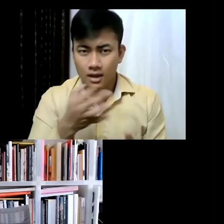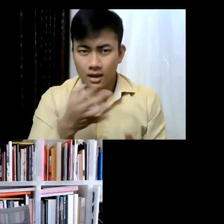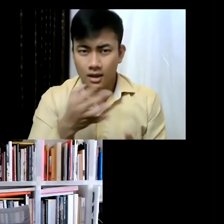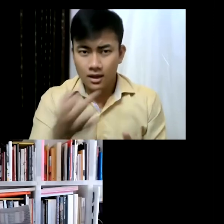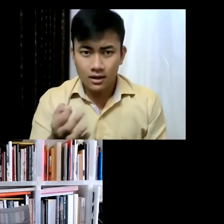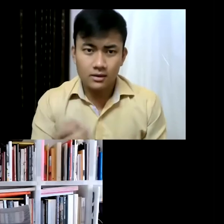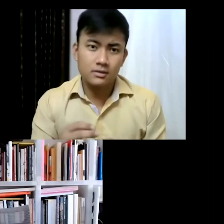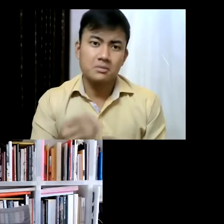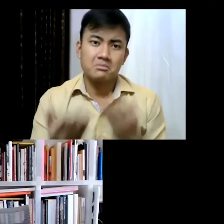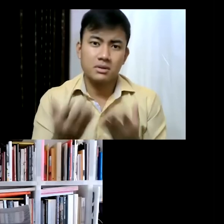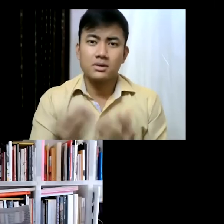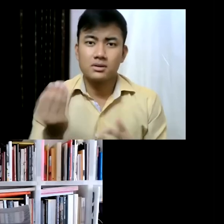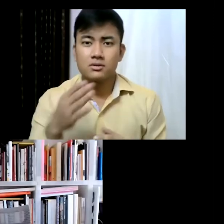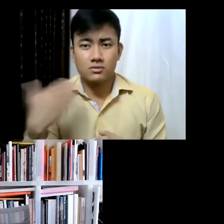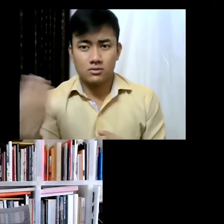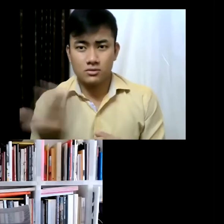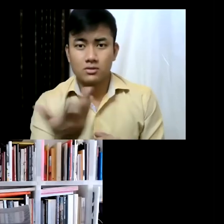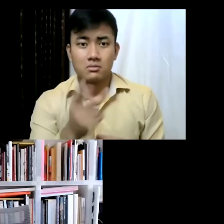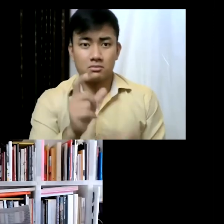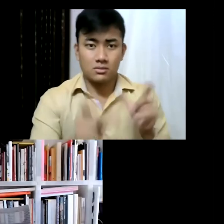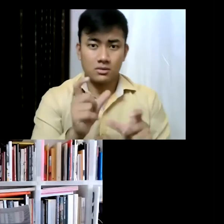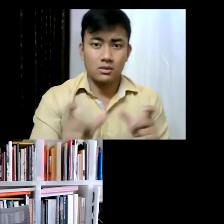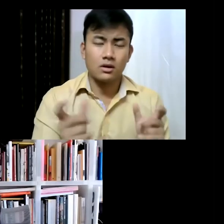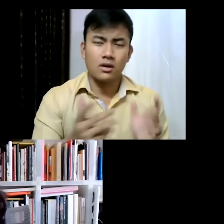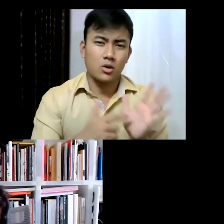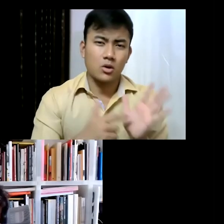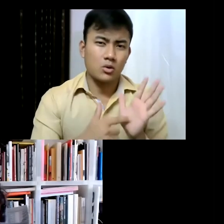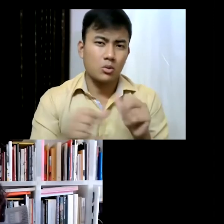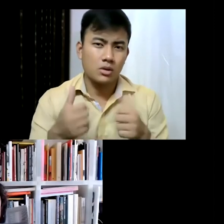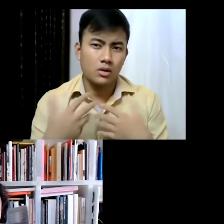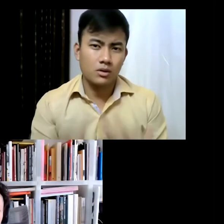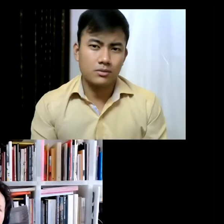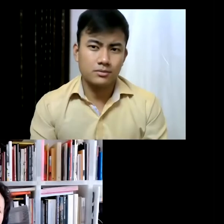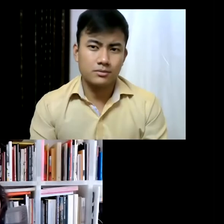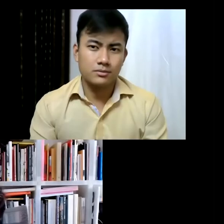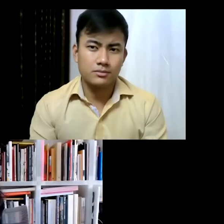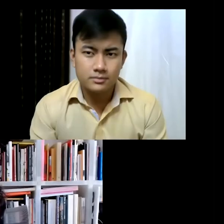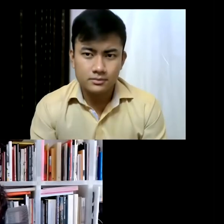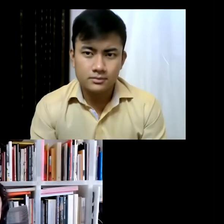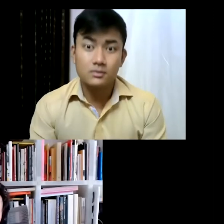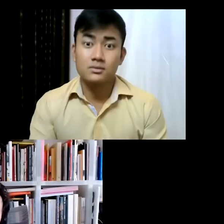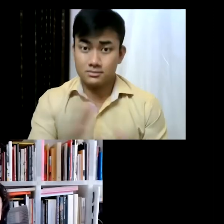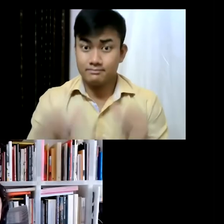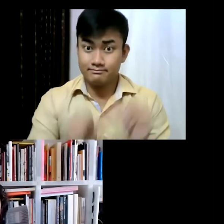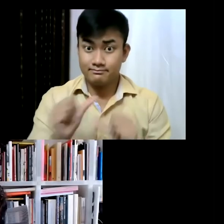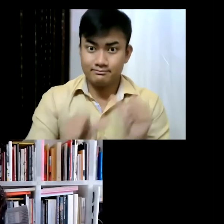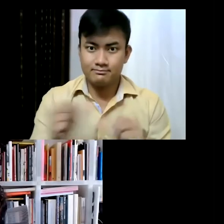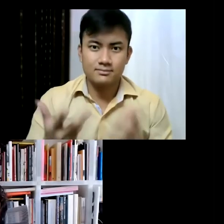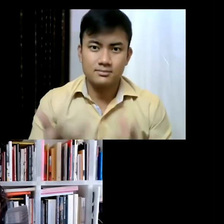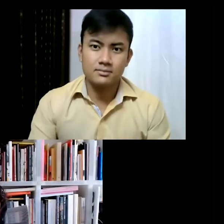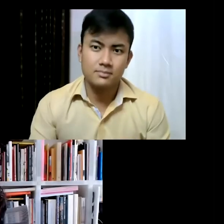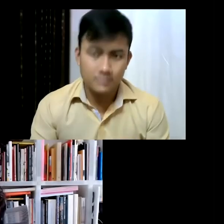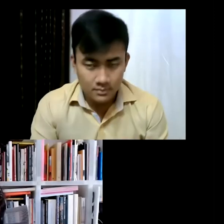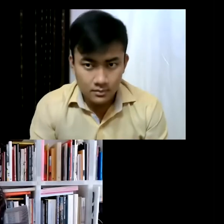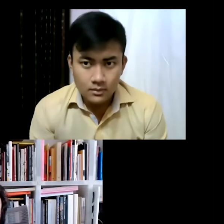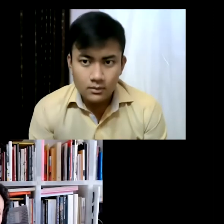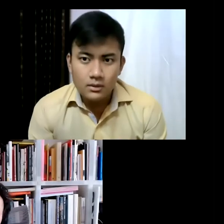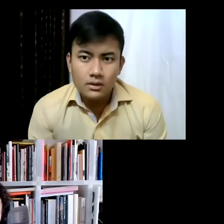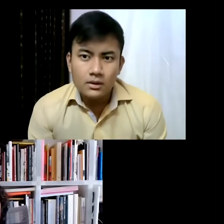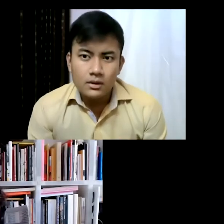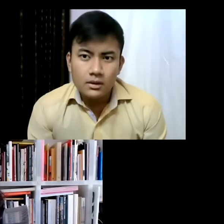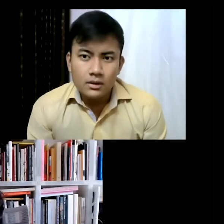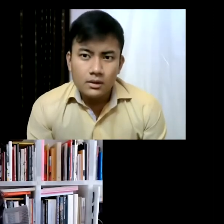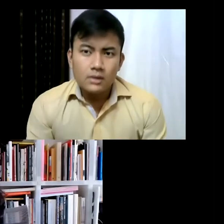for commercial or gallery art platforms? It's a process... so I've done a lot of research...